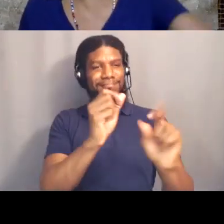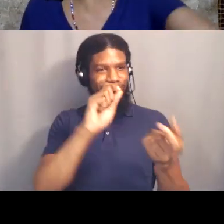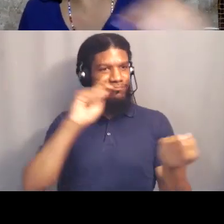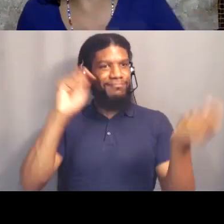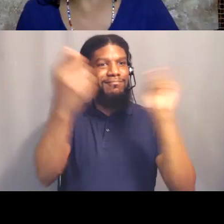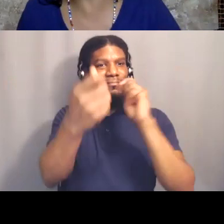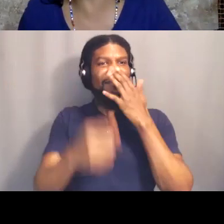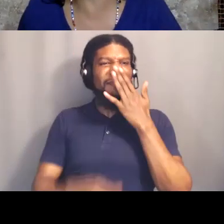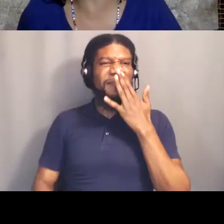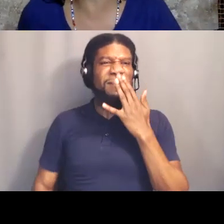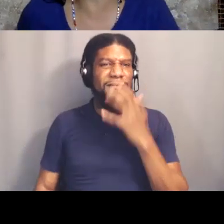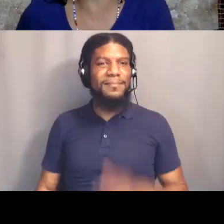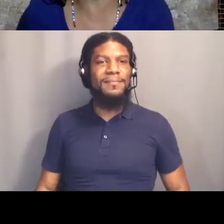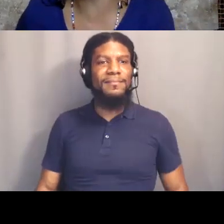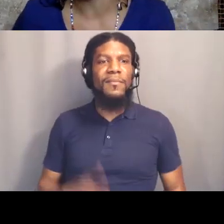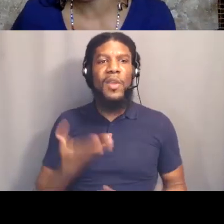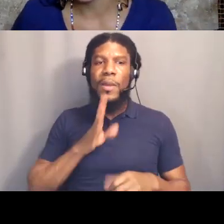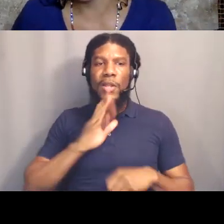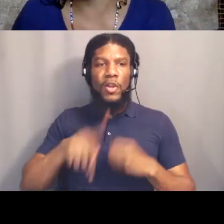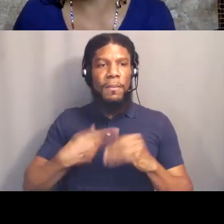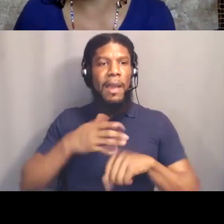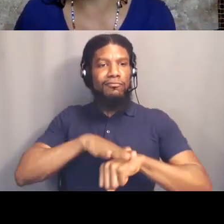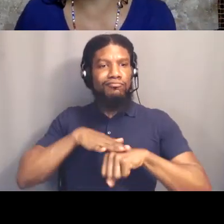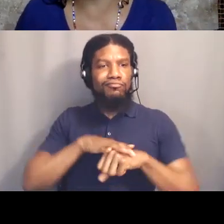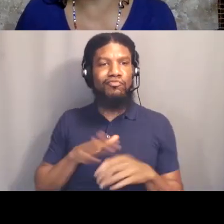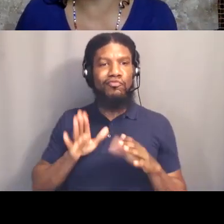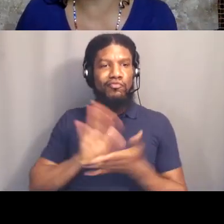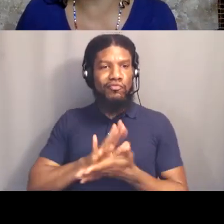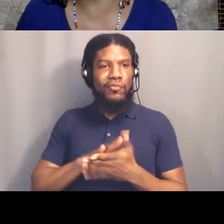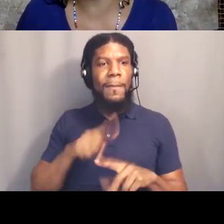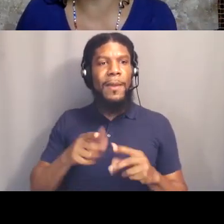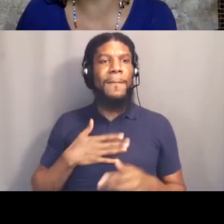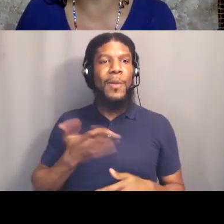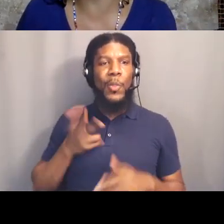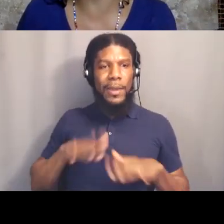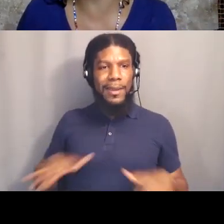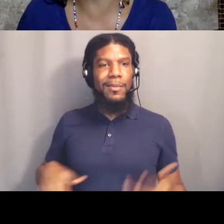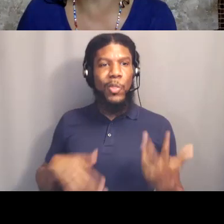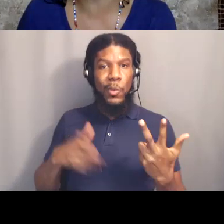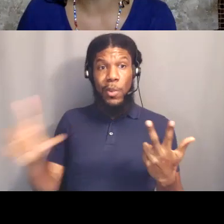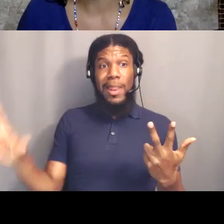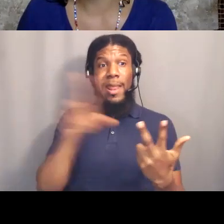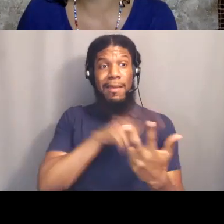These are my three little ones on the left, that's Amen, Amara and Thandiwe, who you know,